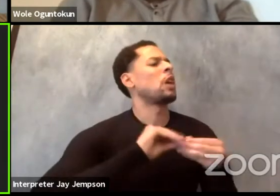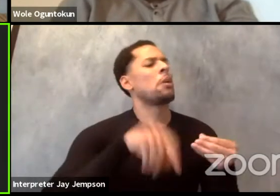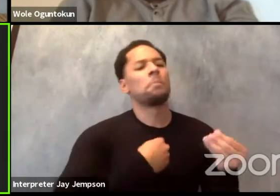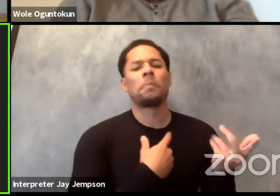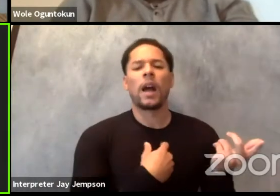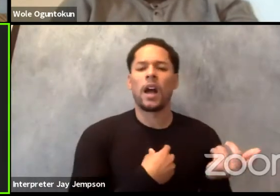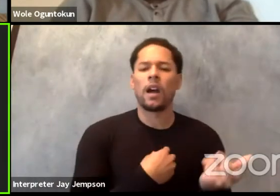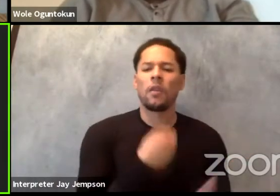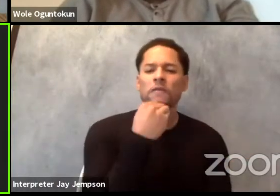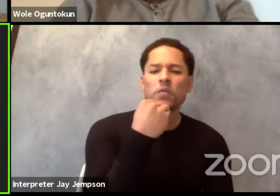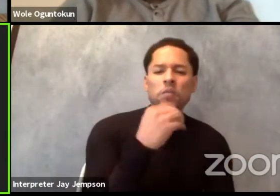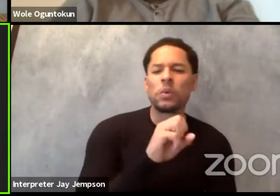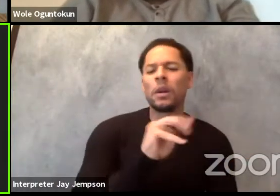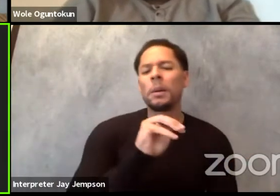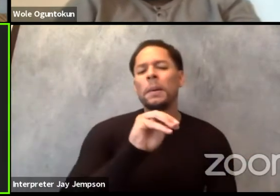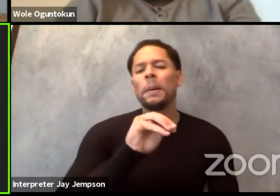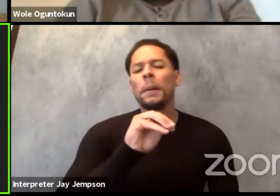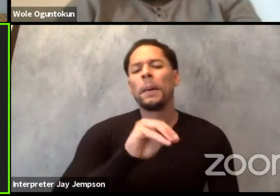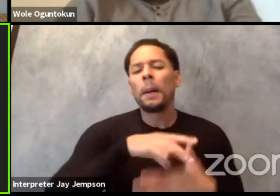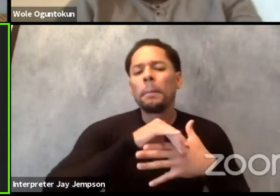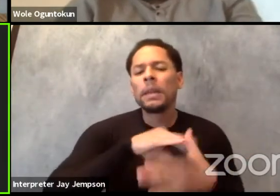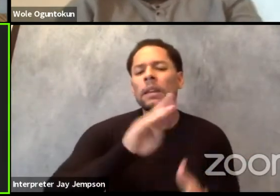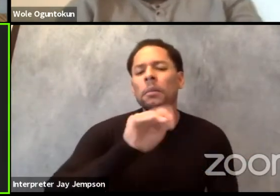and the Palestinian issue and sand and deserts and camels.